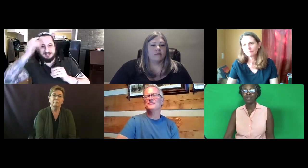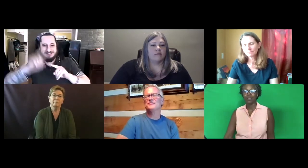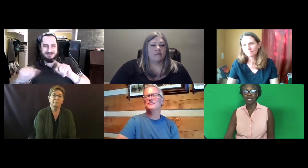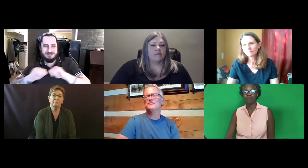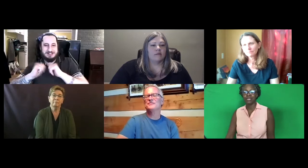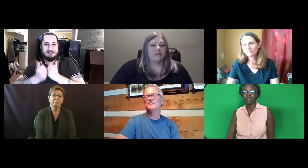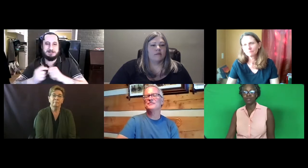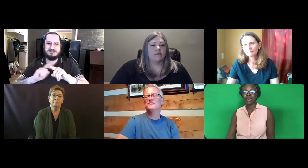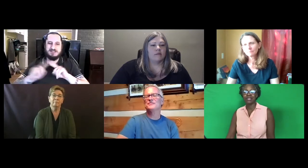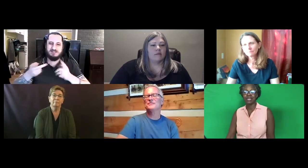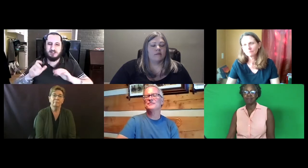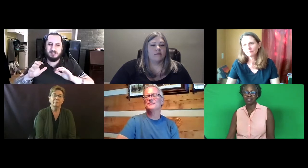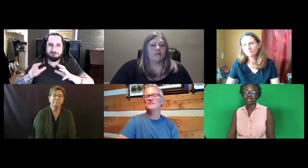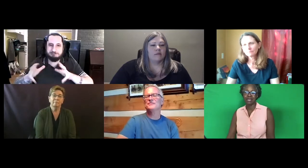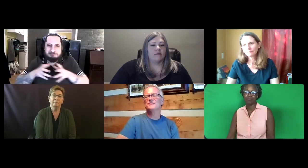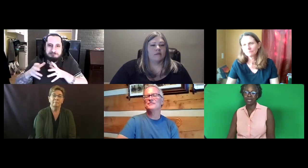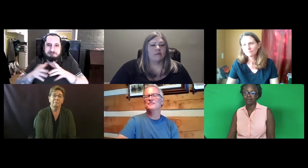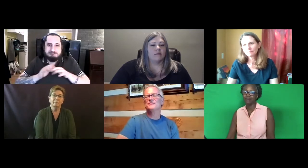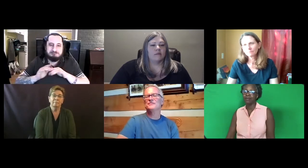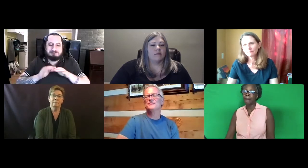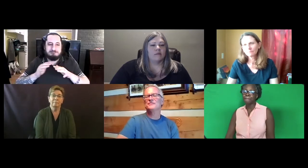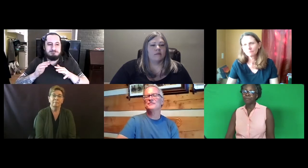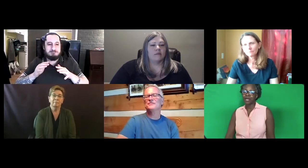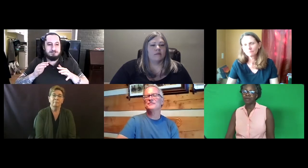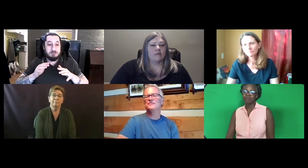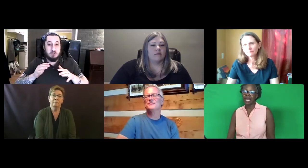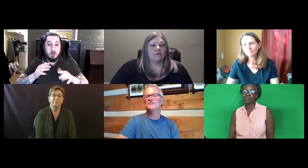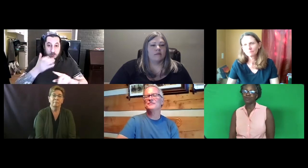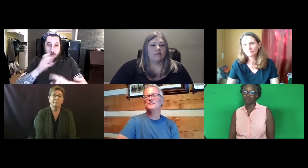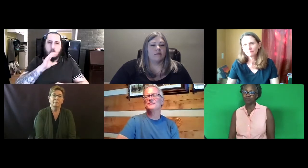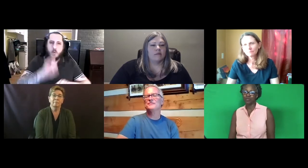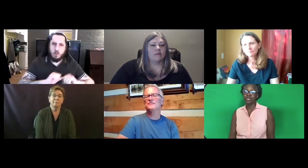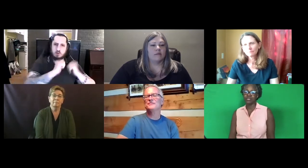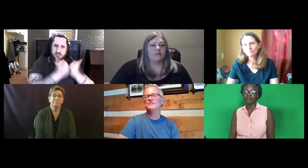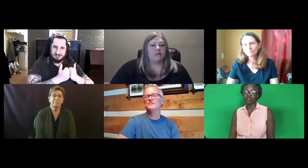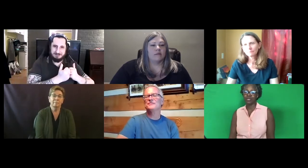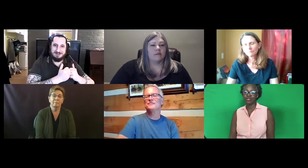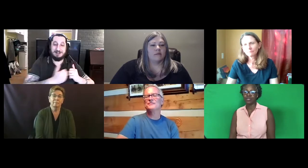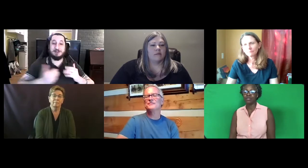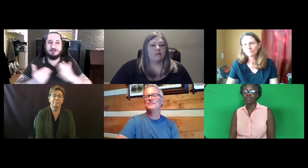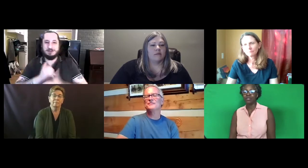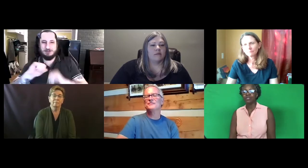We're not thinking on the same plane as a group doing this evaluation.